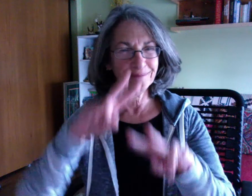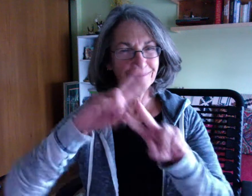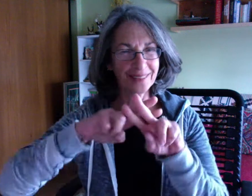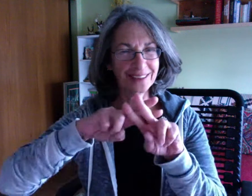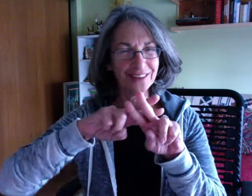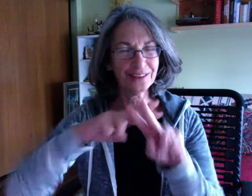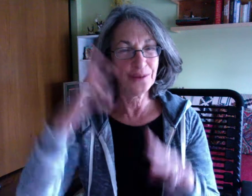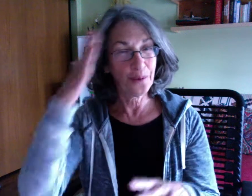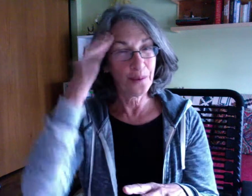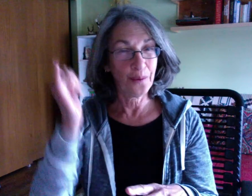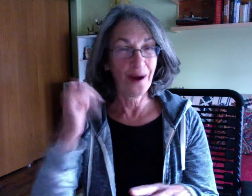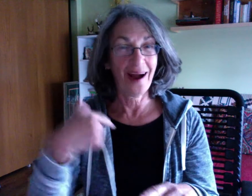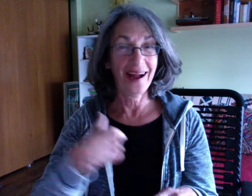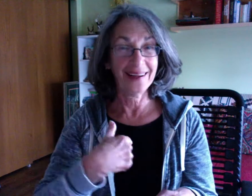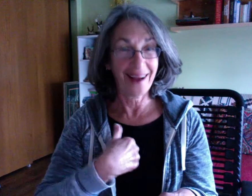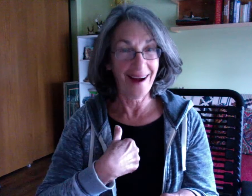# Why I Sign